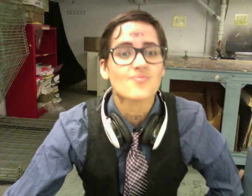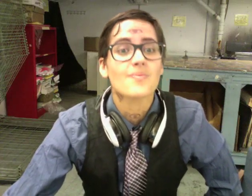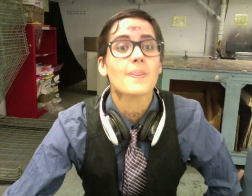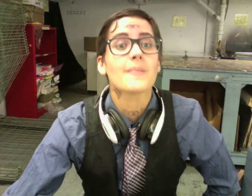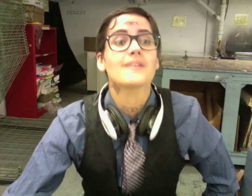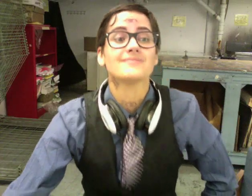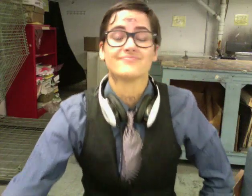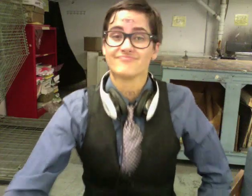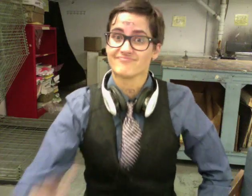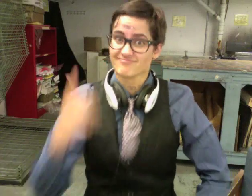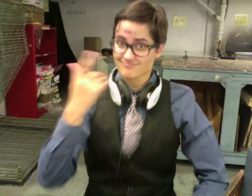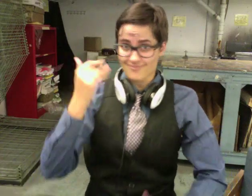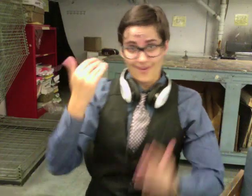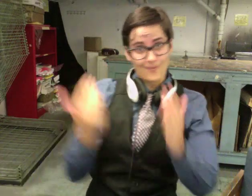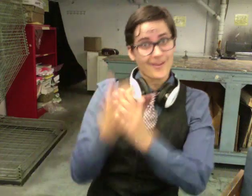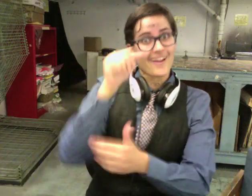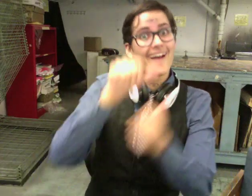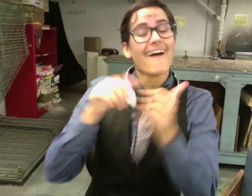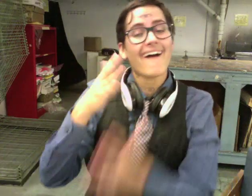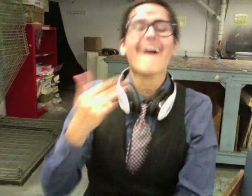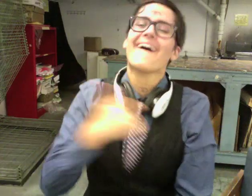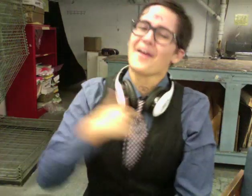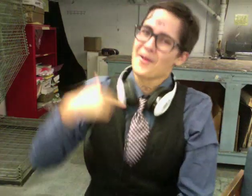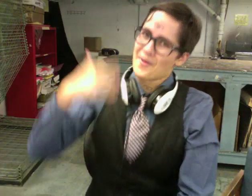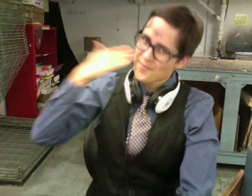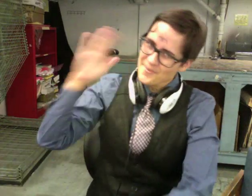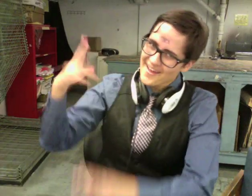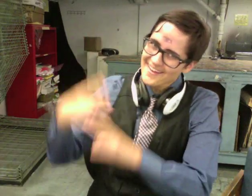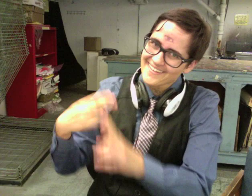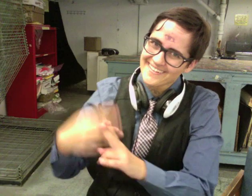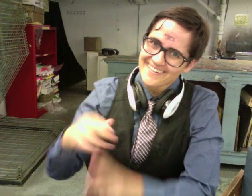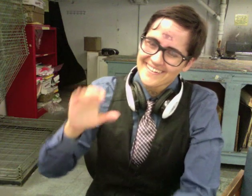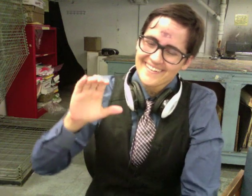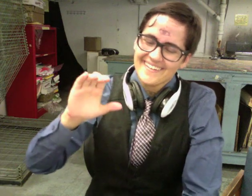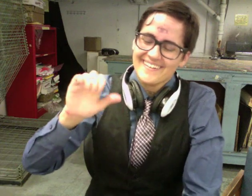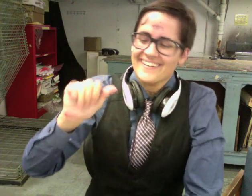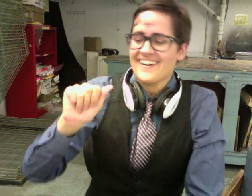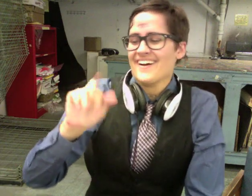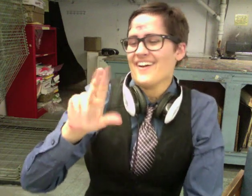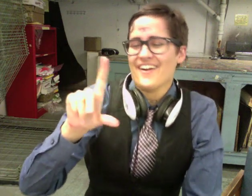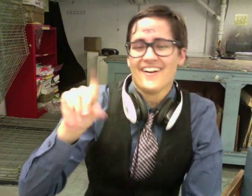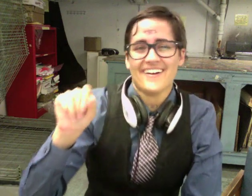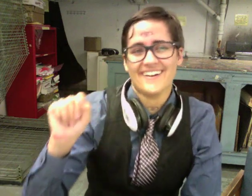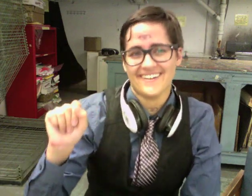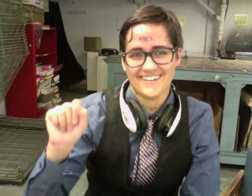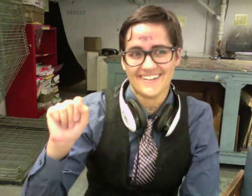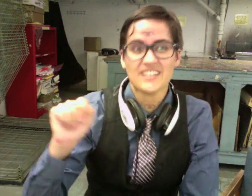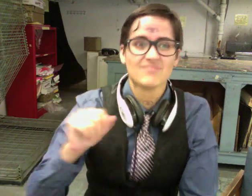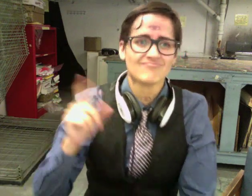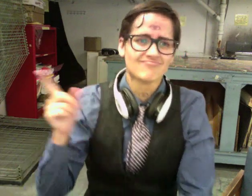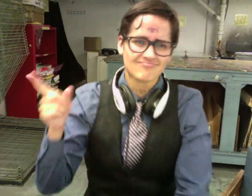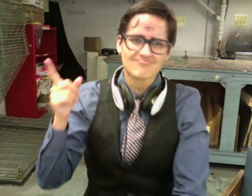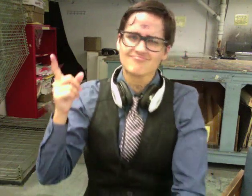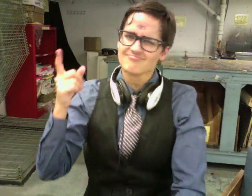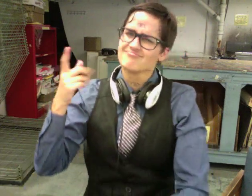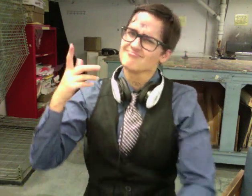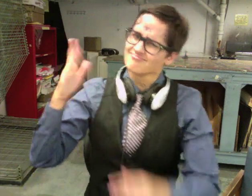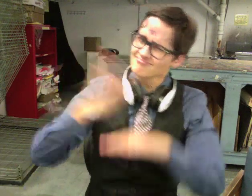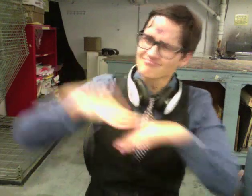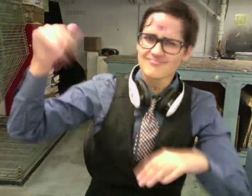That new scientist, we now know, is named Carlos. He called a town meeting. He has a